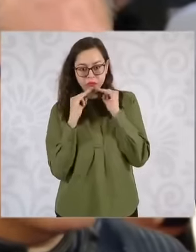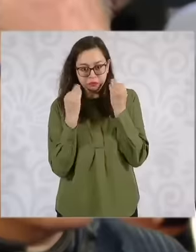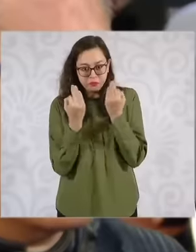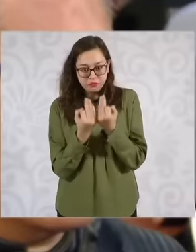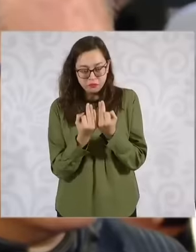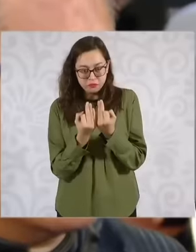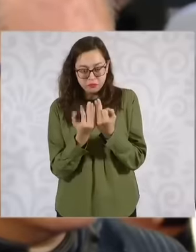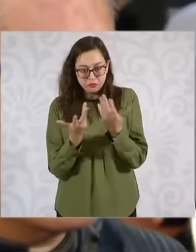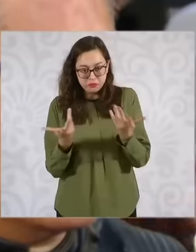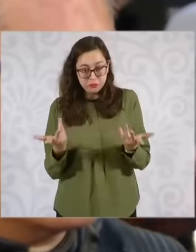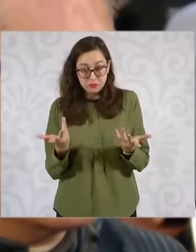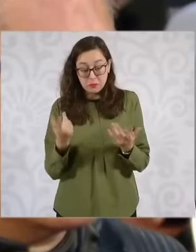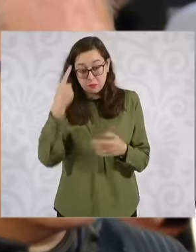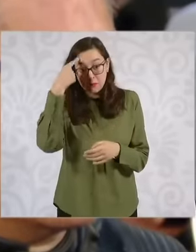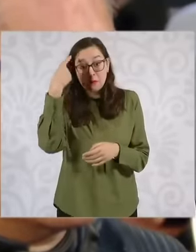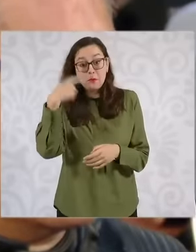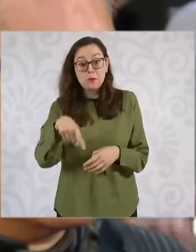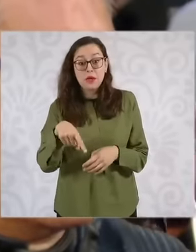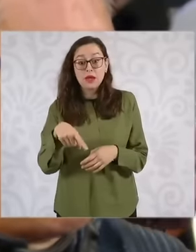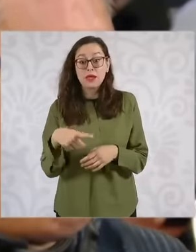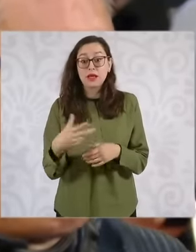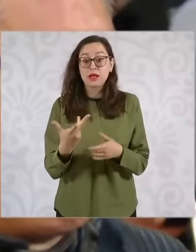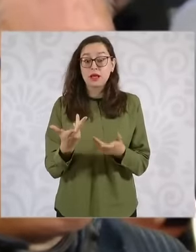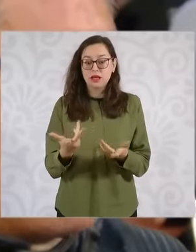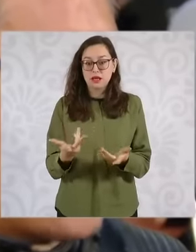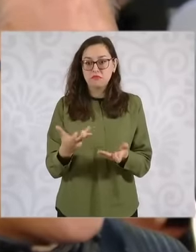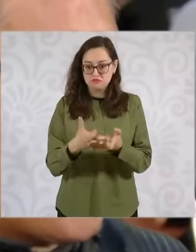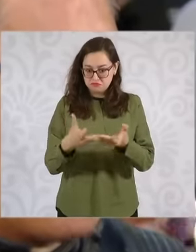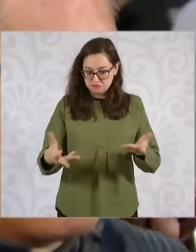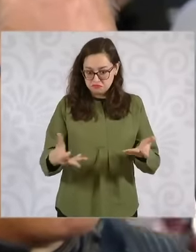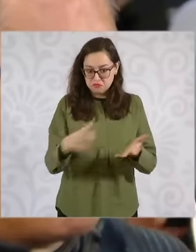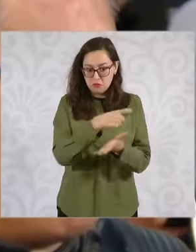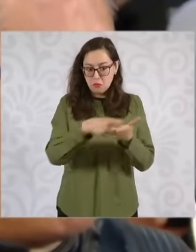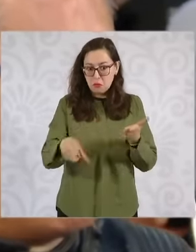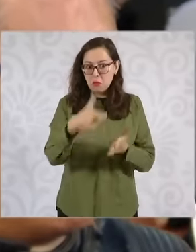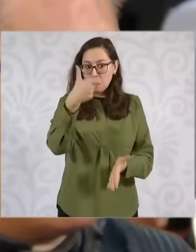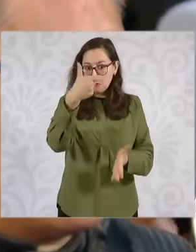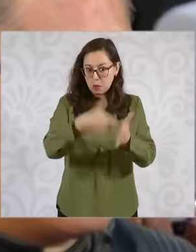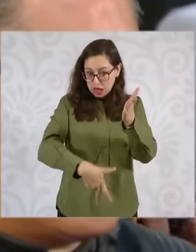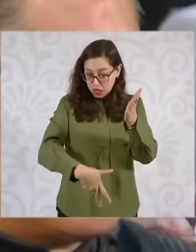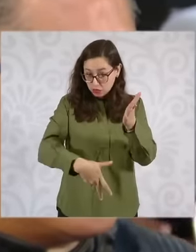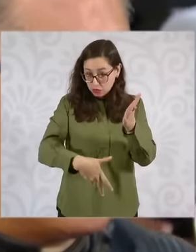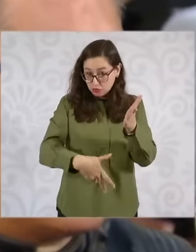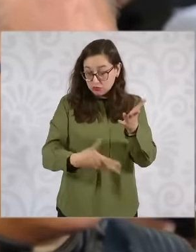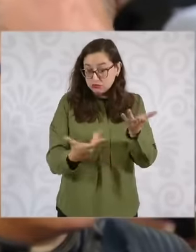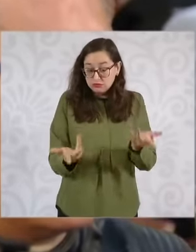use to obtain that land, build housing in areas close to at least